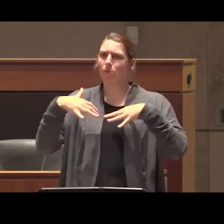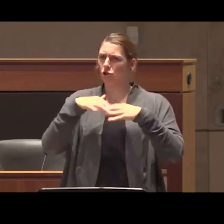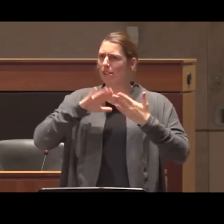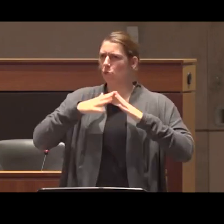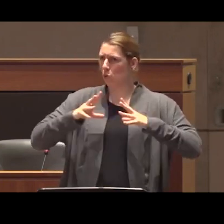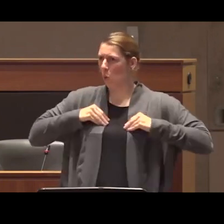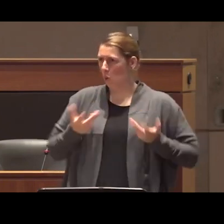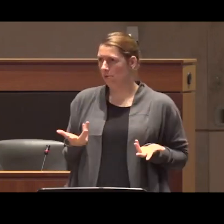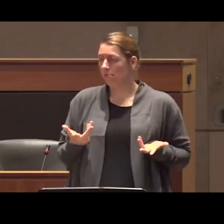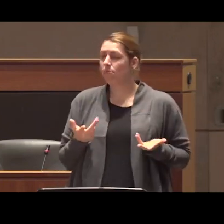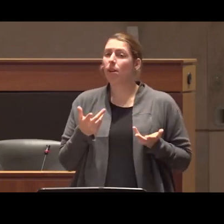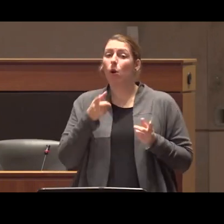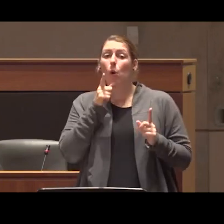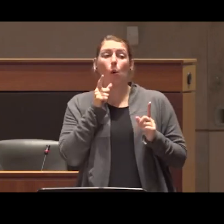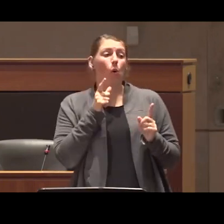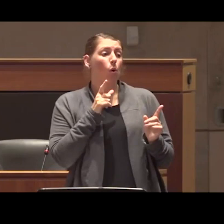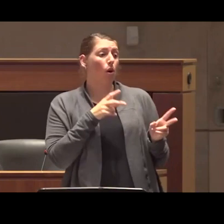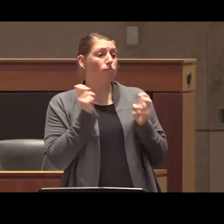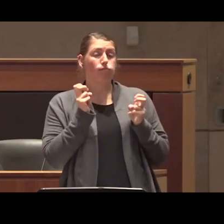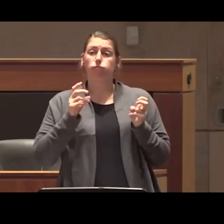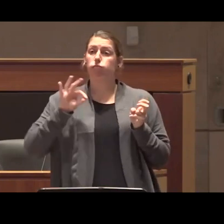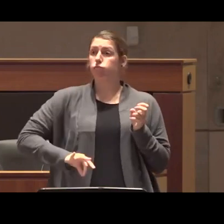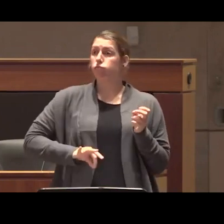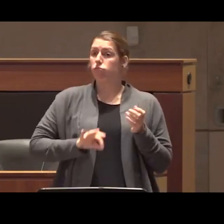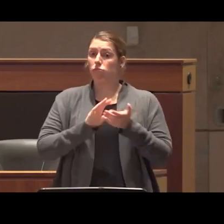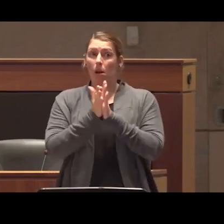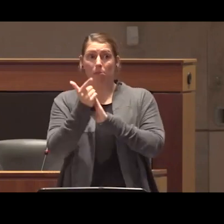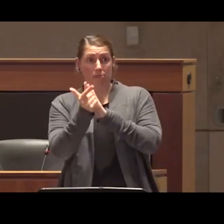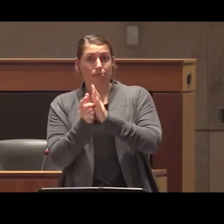and the folks that are looking to profit off of psychedelic legalization are predominantly white